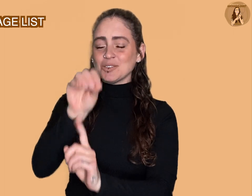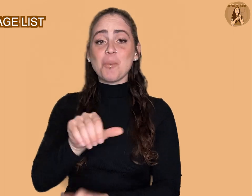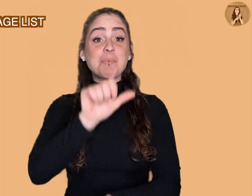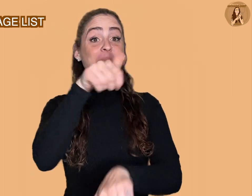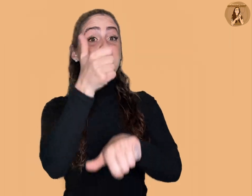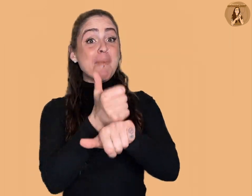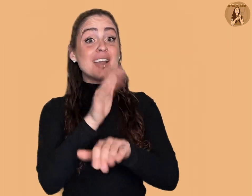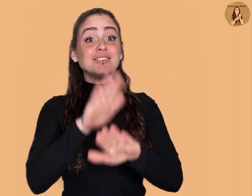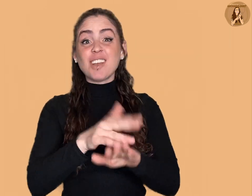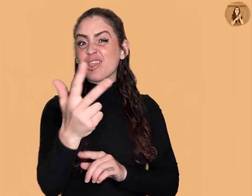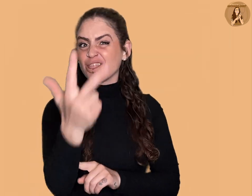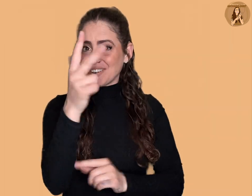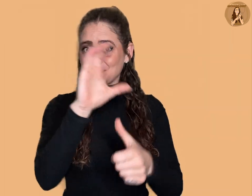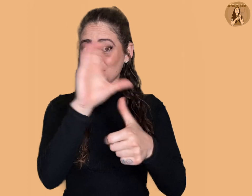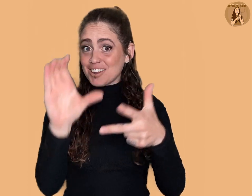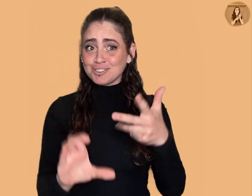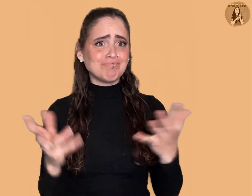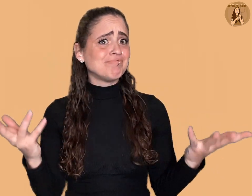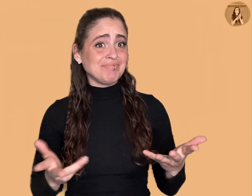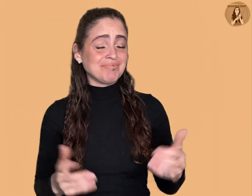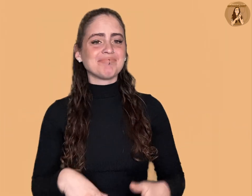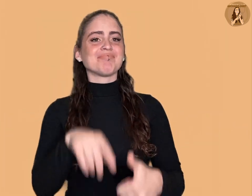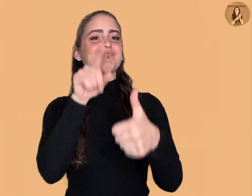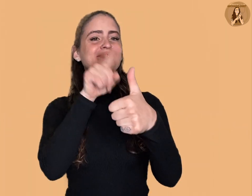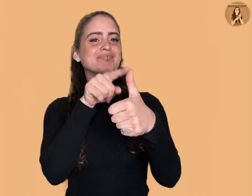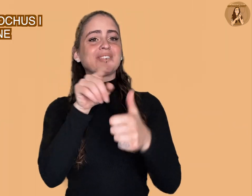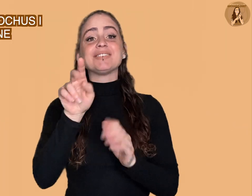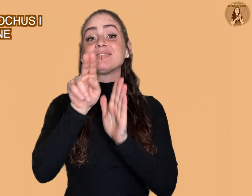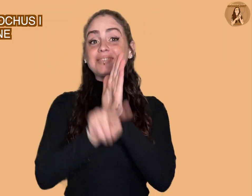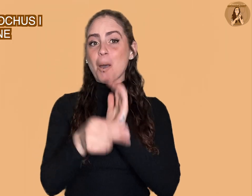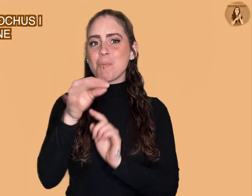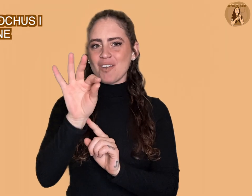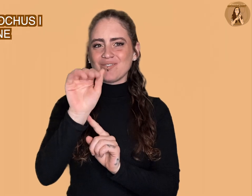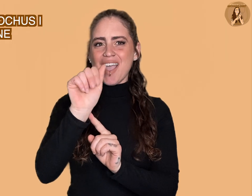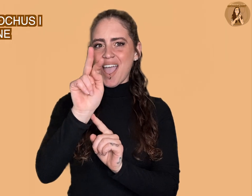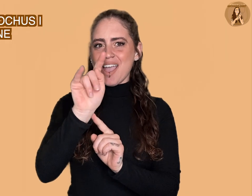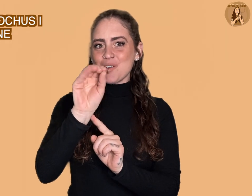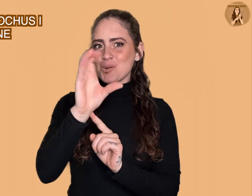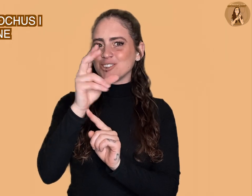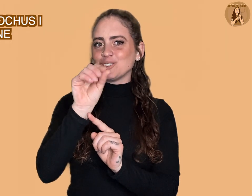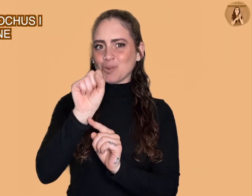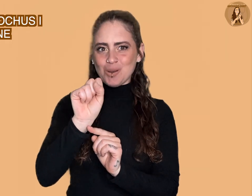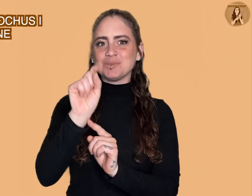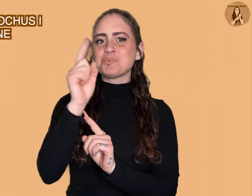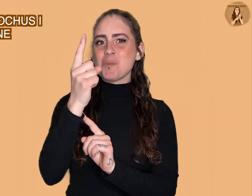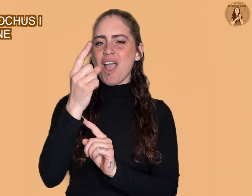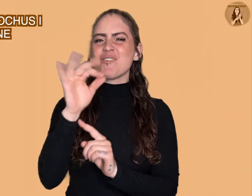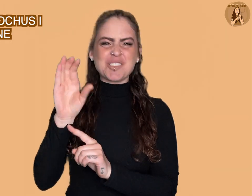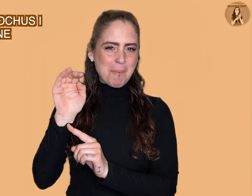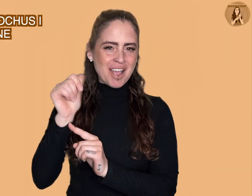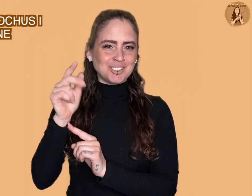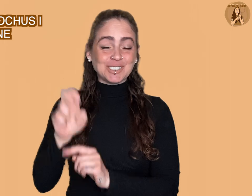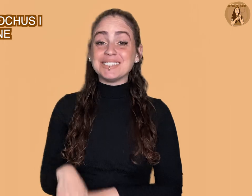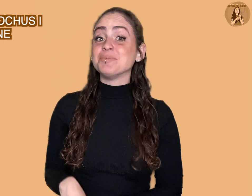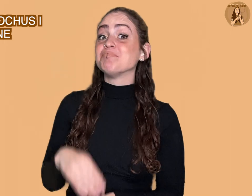based on three criterions: I, III, and IV -- I: Tomb of Antiochus I of Commagene